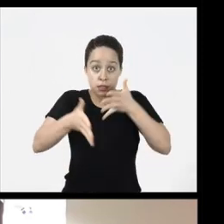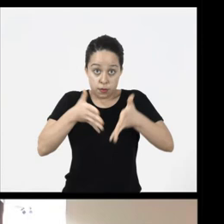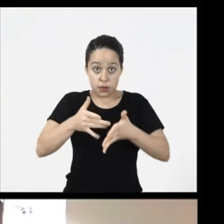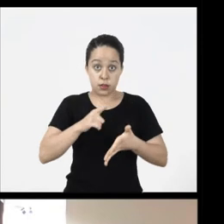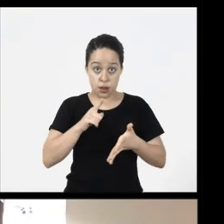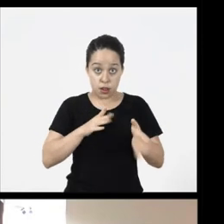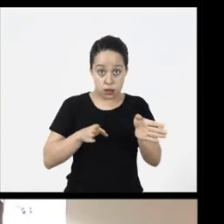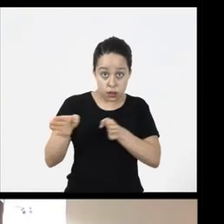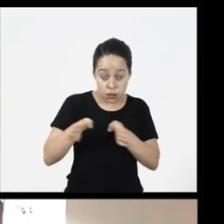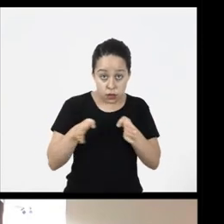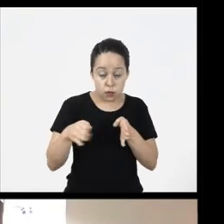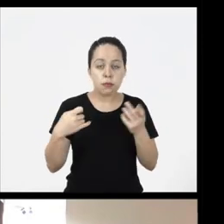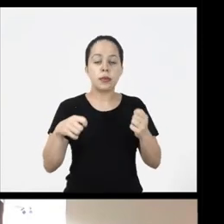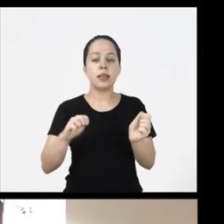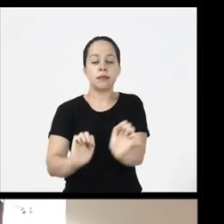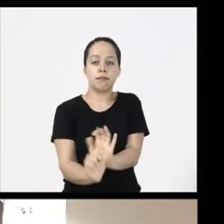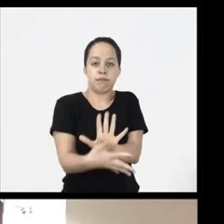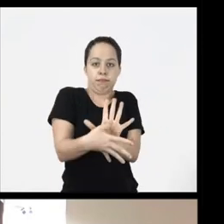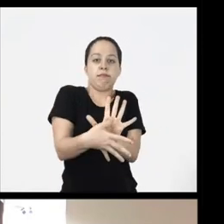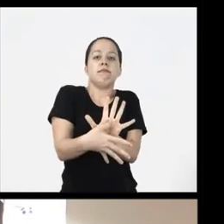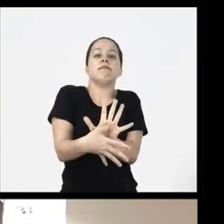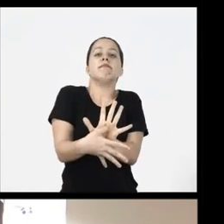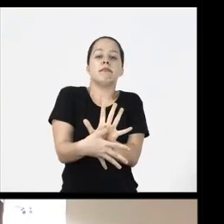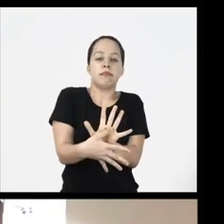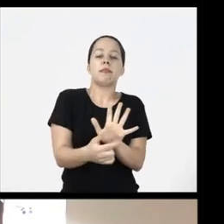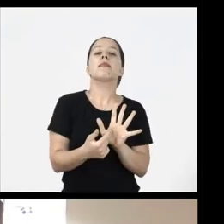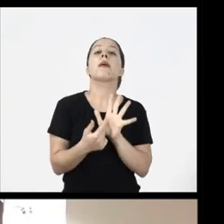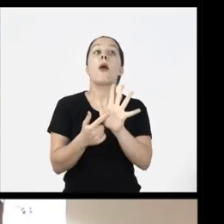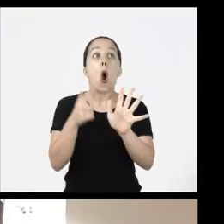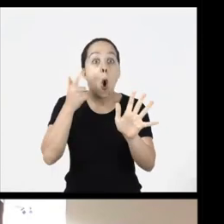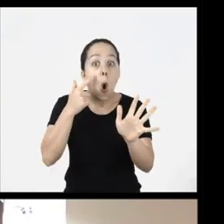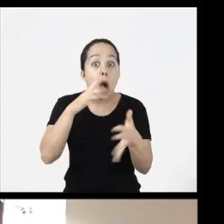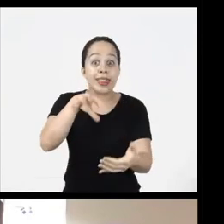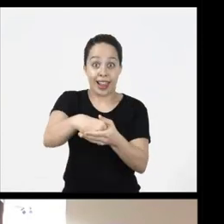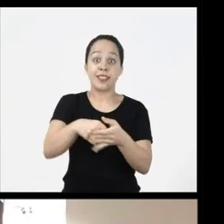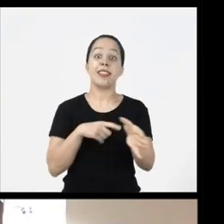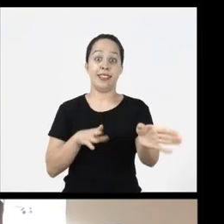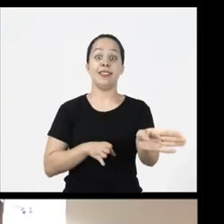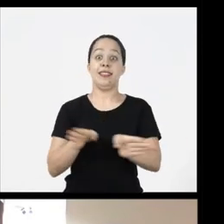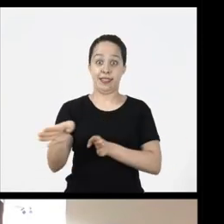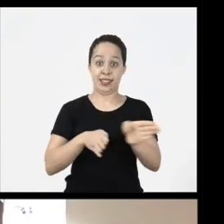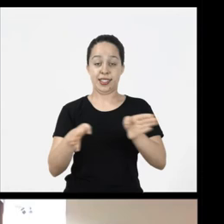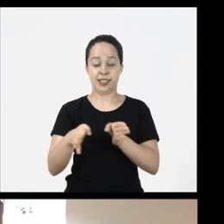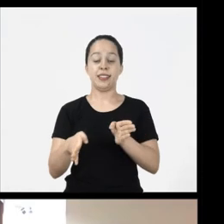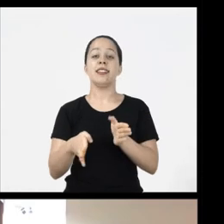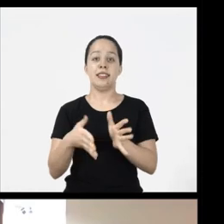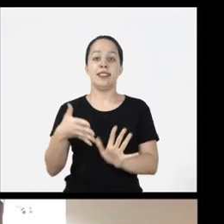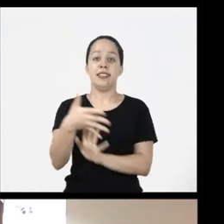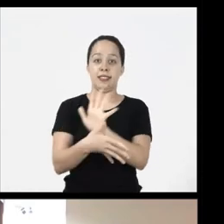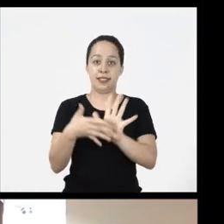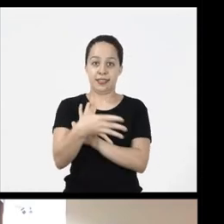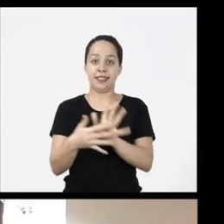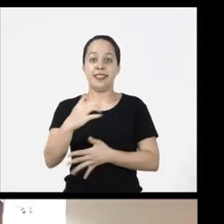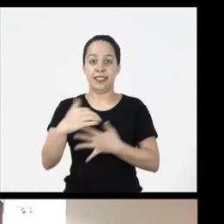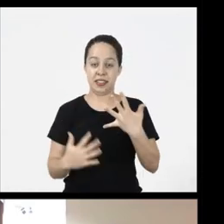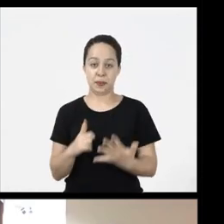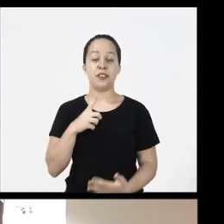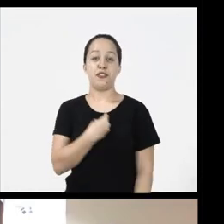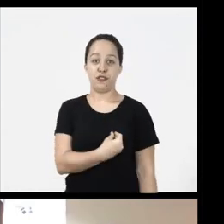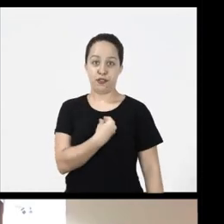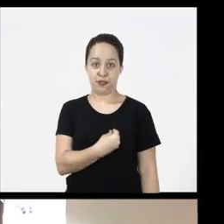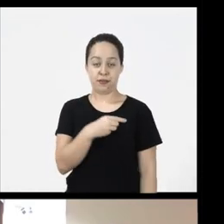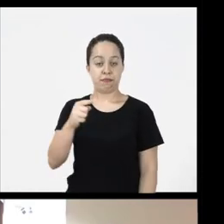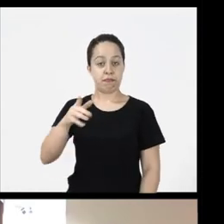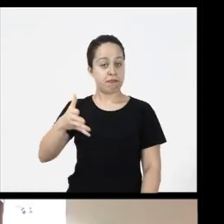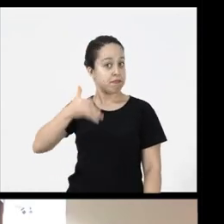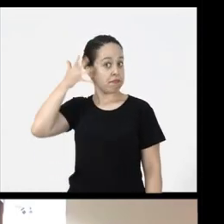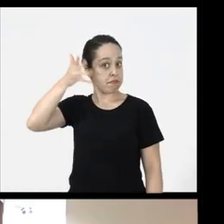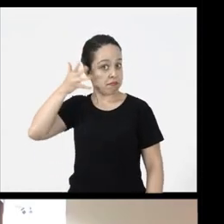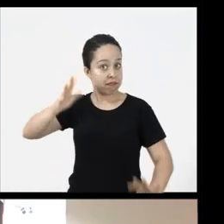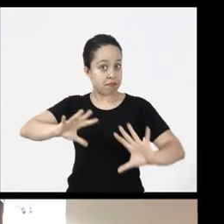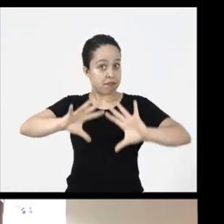symbol, right, that are the two little hands ending right. It is on the move that they indicate that